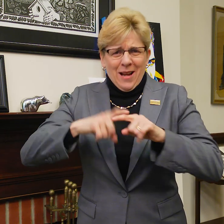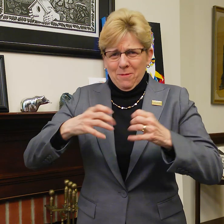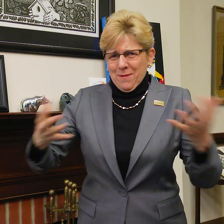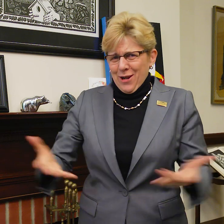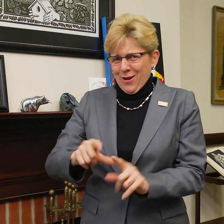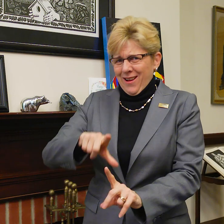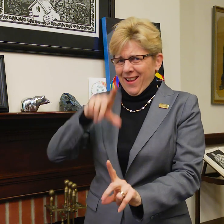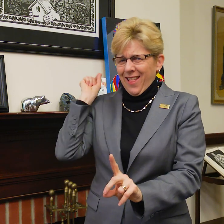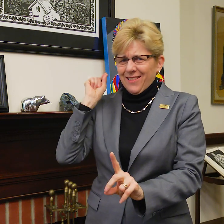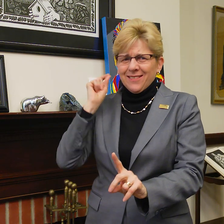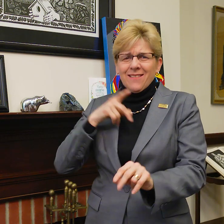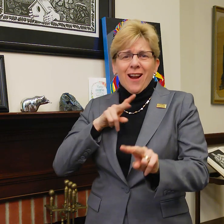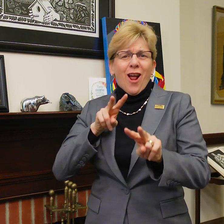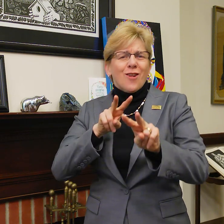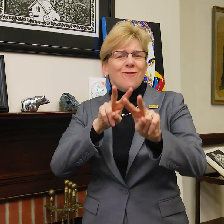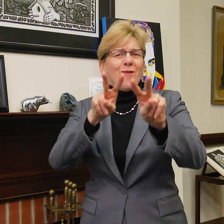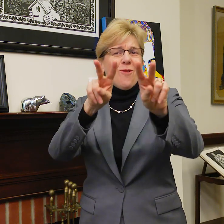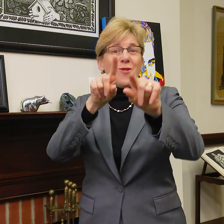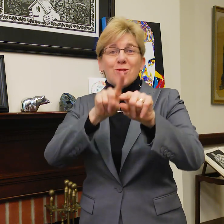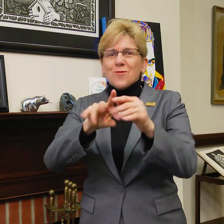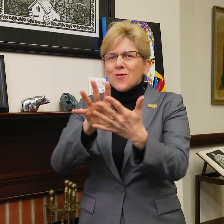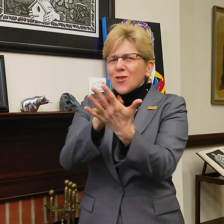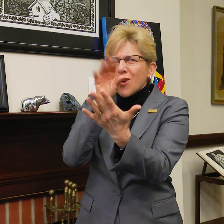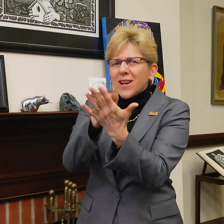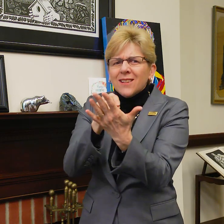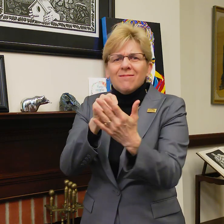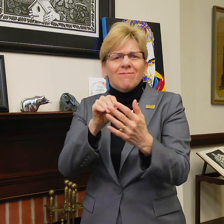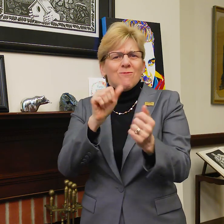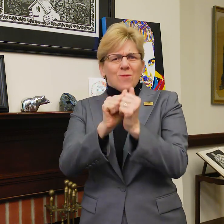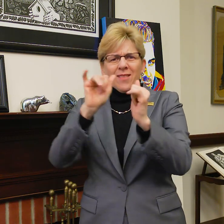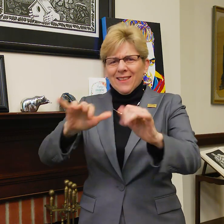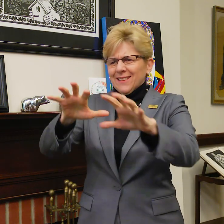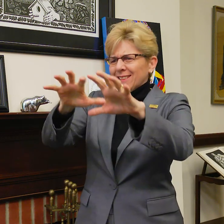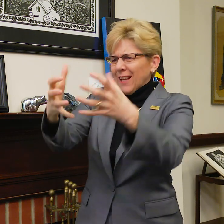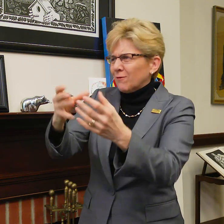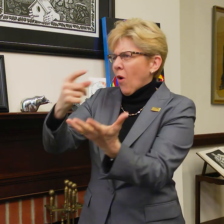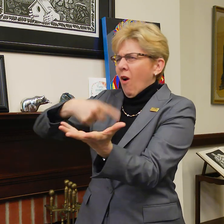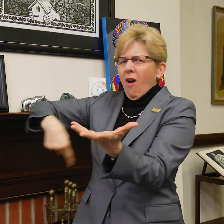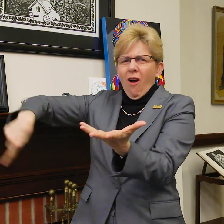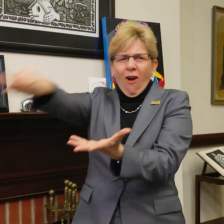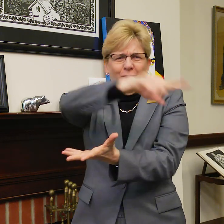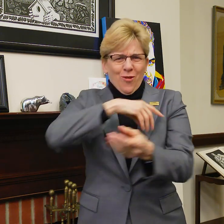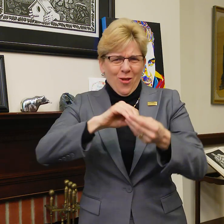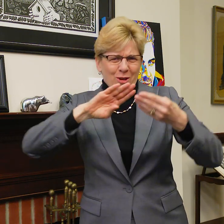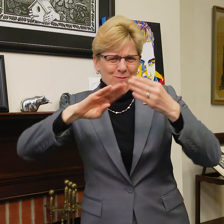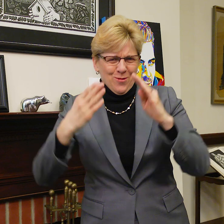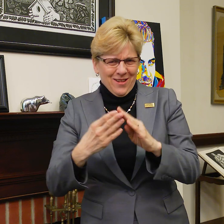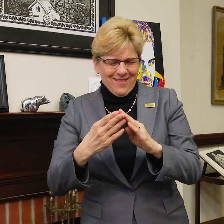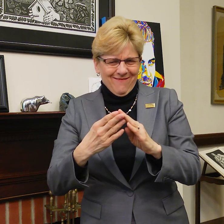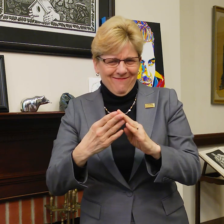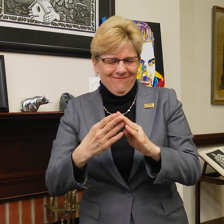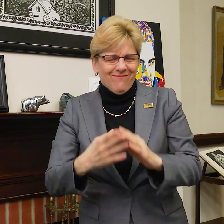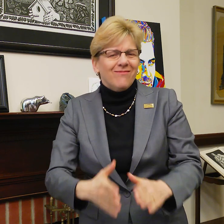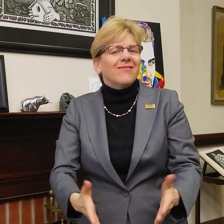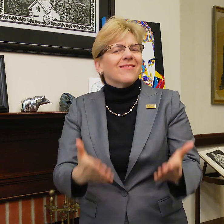and I look forward with anticipation to all the wonderful learning ahead for this Task Force and the entire campus community.